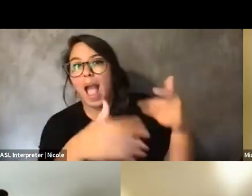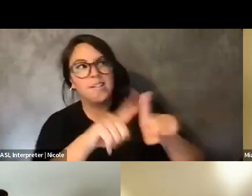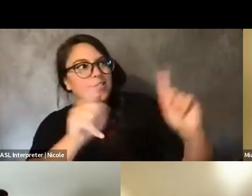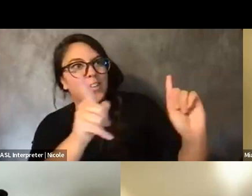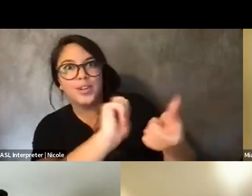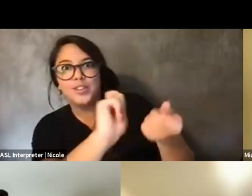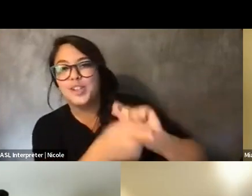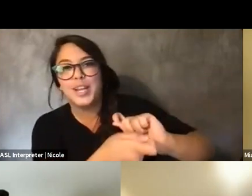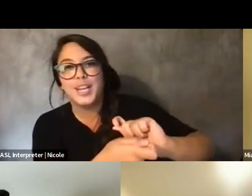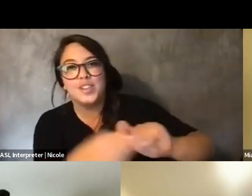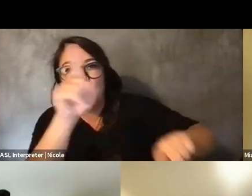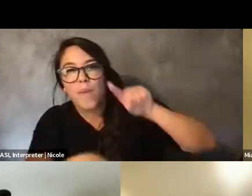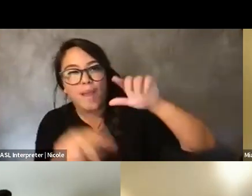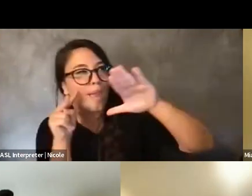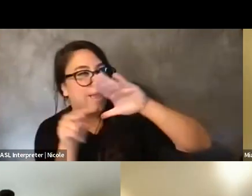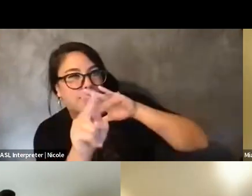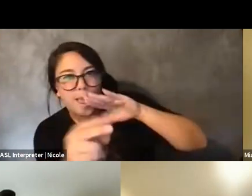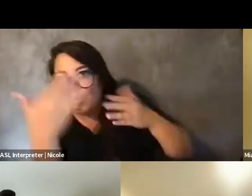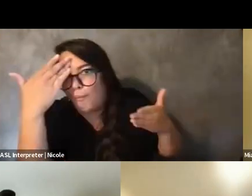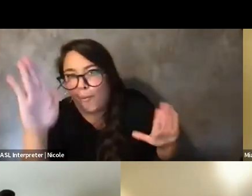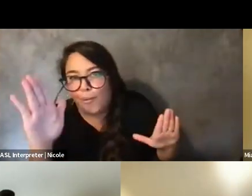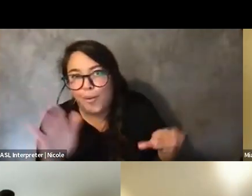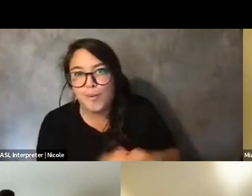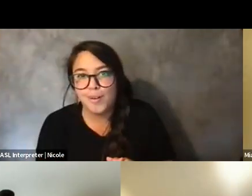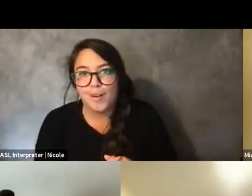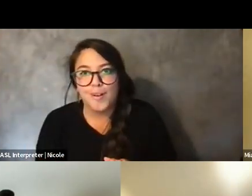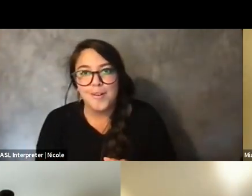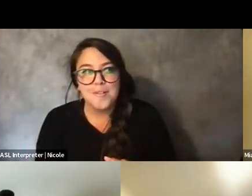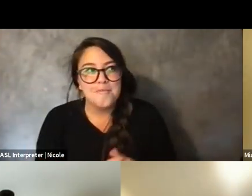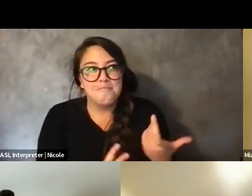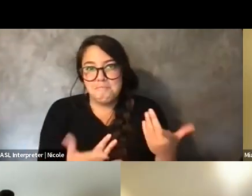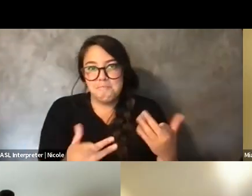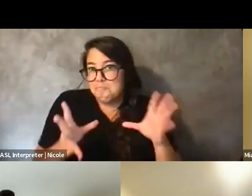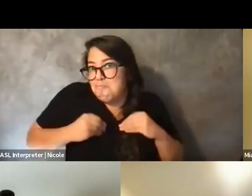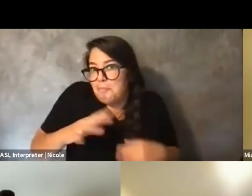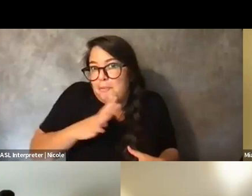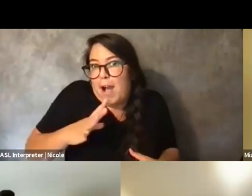And so, it might not be finite and being OK with that, like the queerness of disability